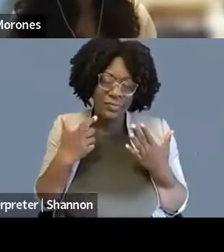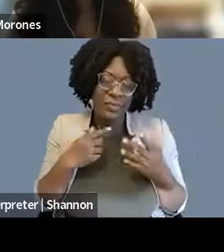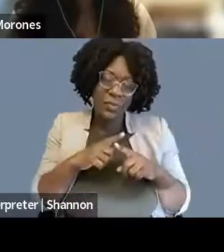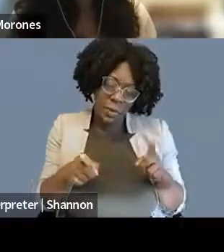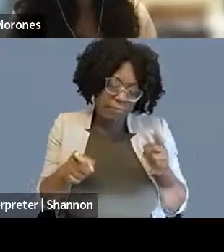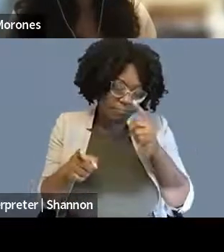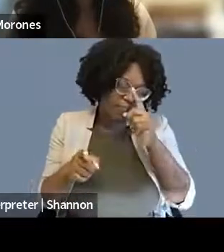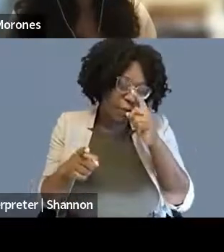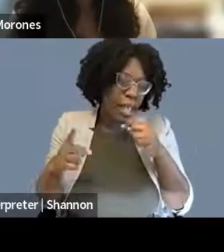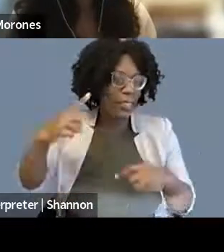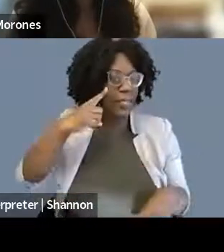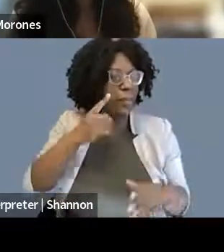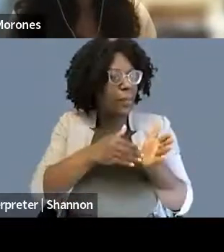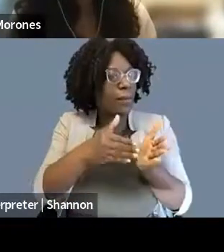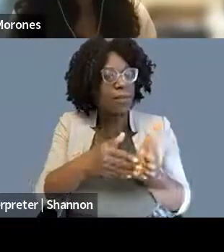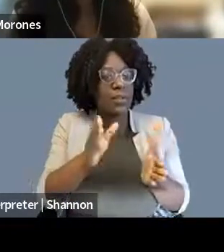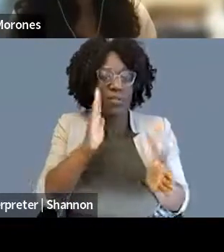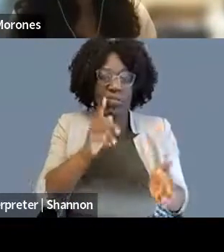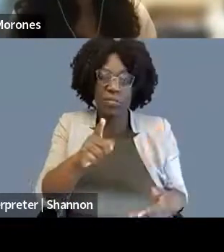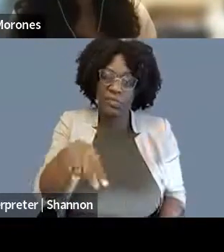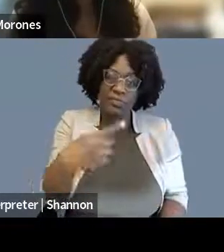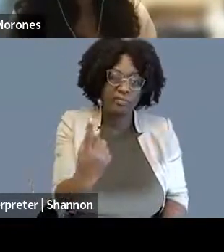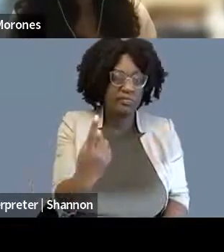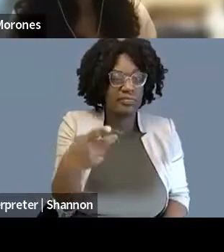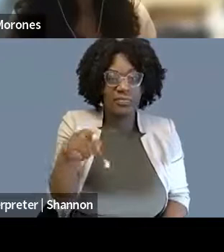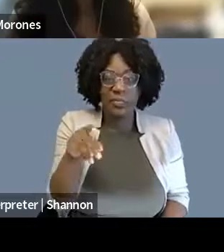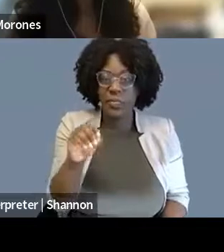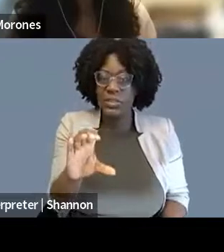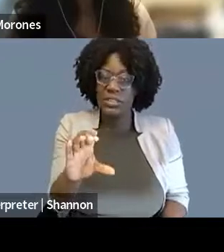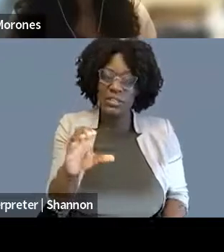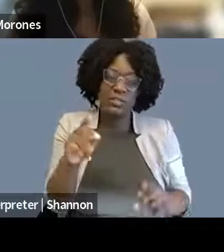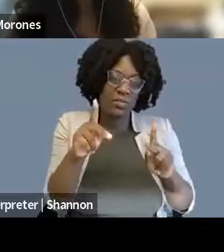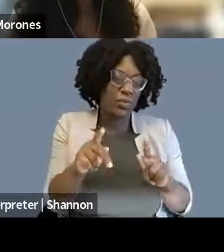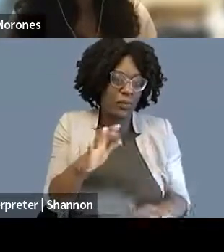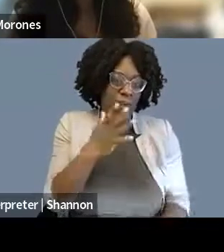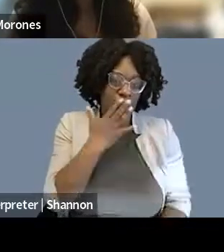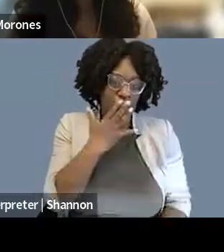but you often are going to be the only POC in the room. I mean, my fellowship at Knight was frankly the first